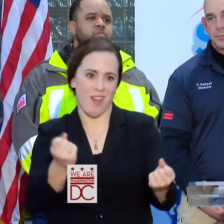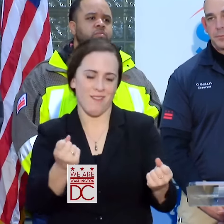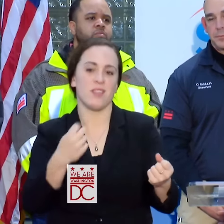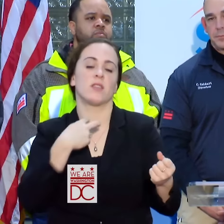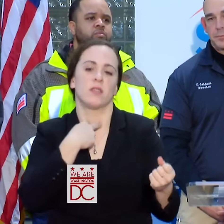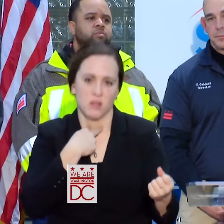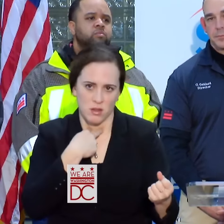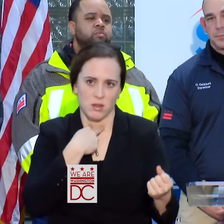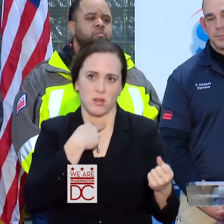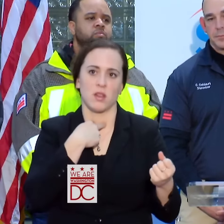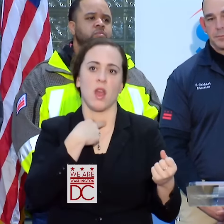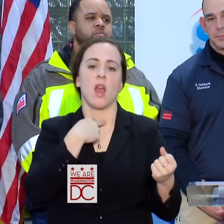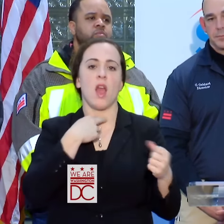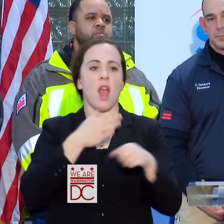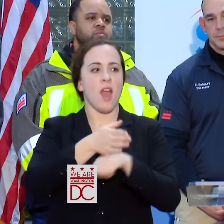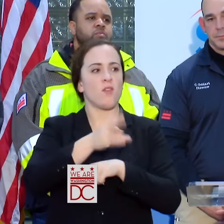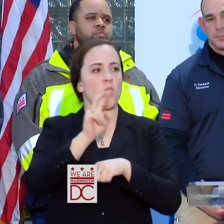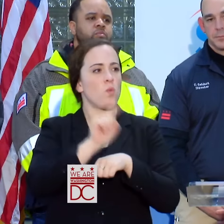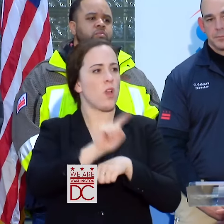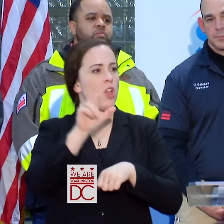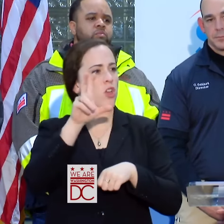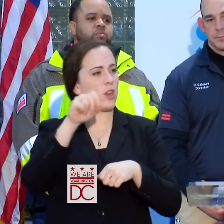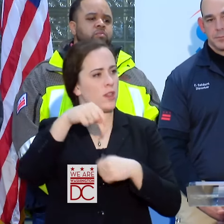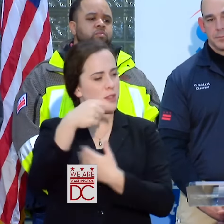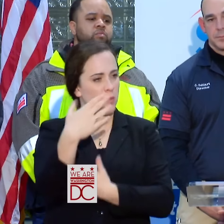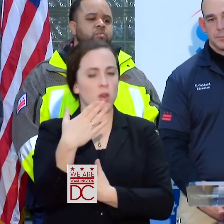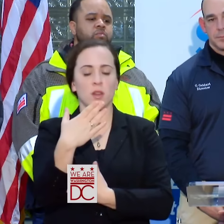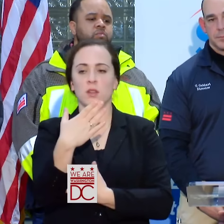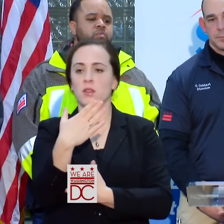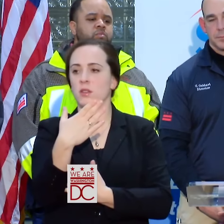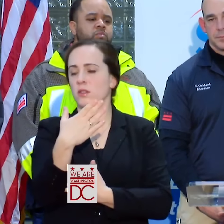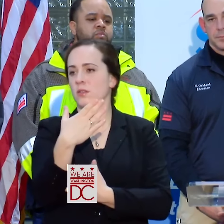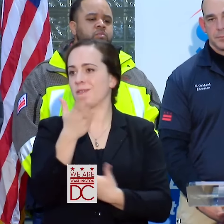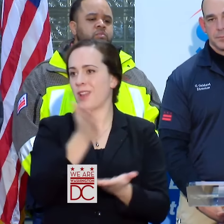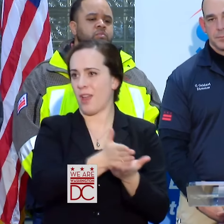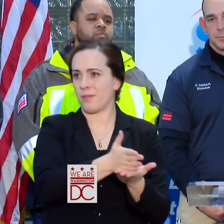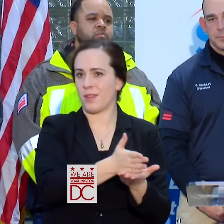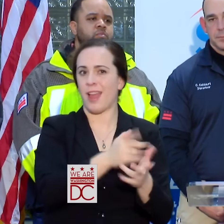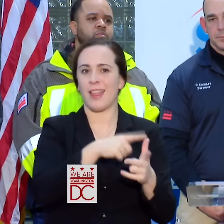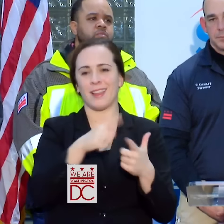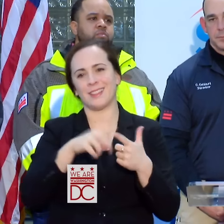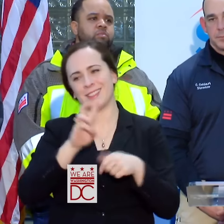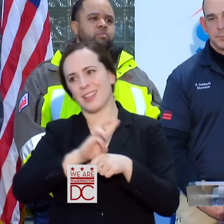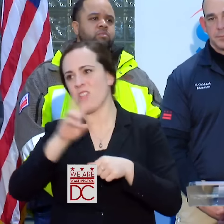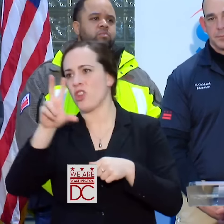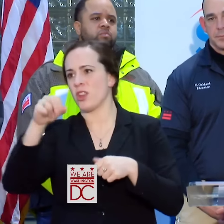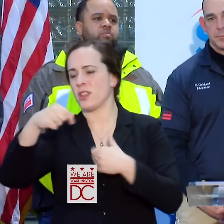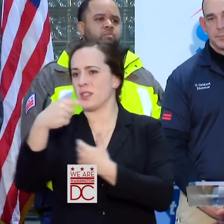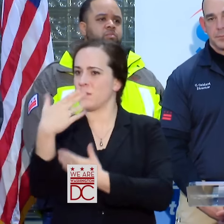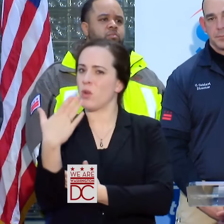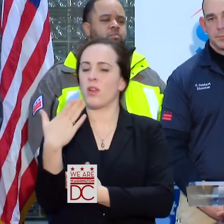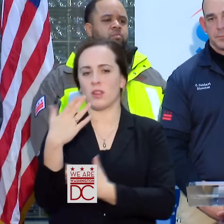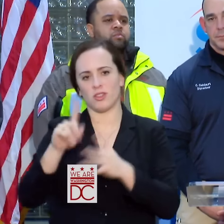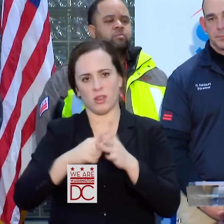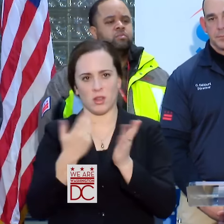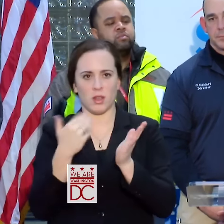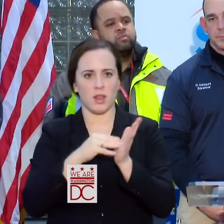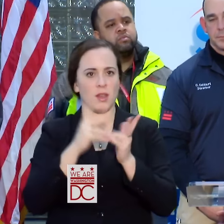30 THIS MORNING. AND THEN IT STARTED TO PICK BACK UP AROUND 6:30 THIS MORNING. THERE'S A LOT OF PEOPLE COMING OUT ON THE ROADS WITH TWO-WHEEL